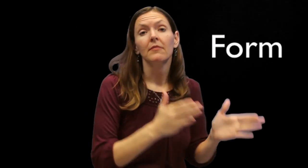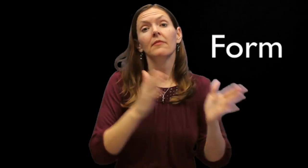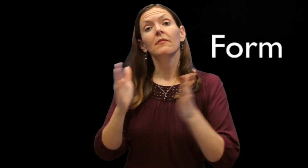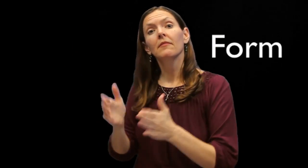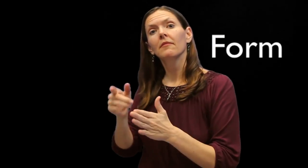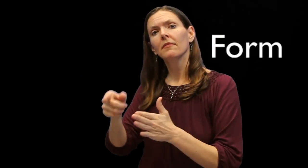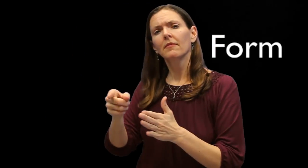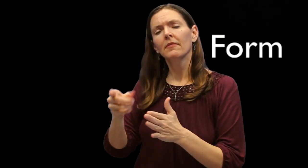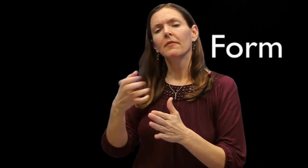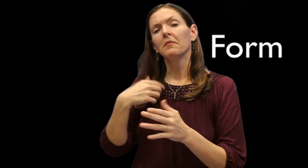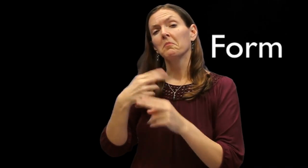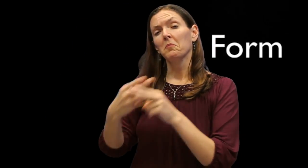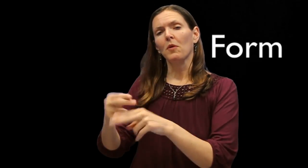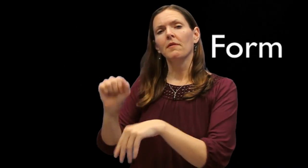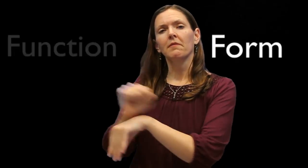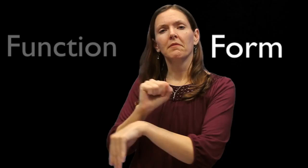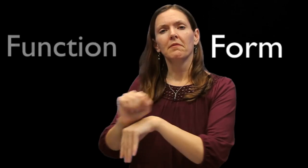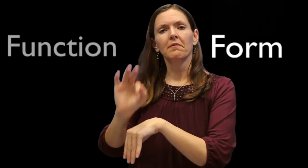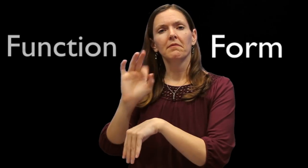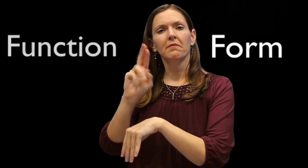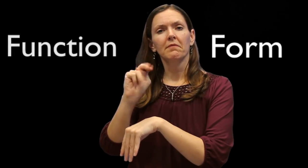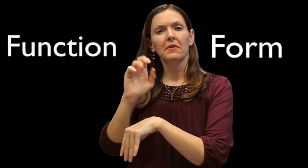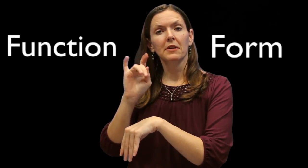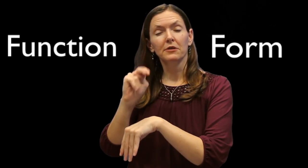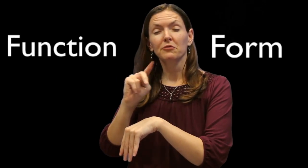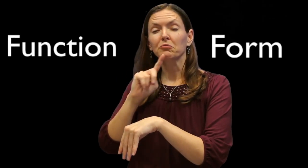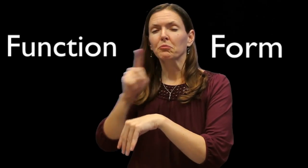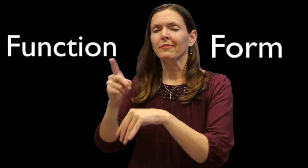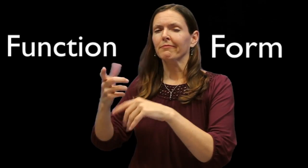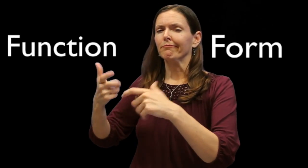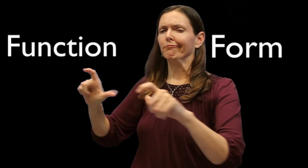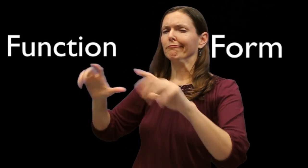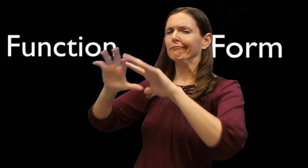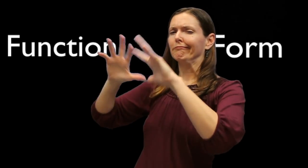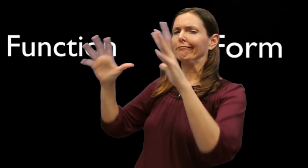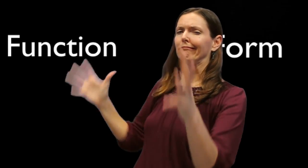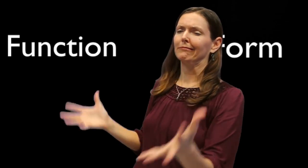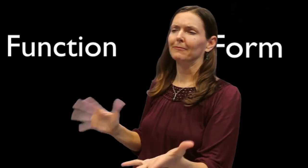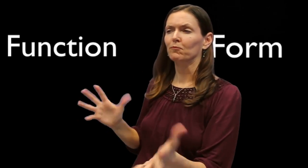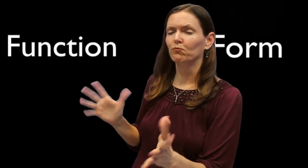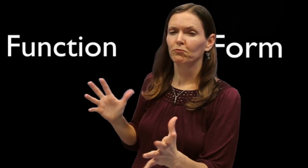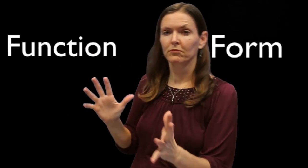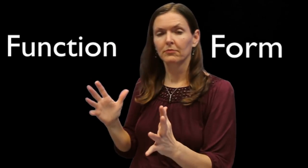Now, for the other category, I call that "function". It's a pretty large category, including a lot of features.